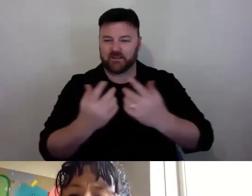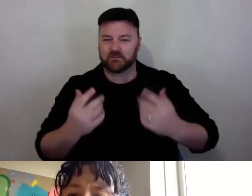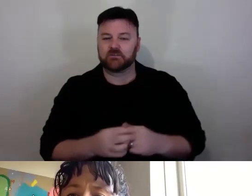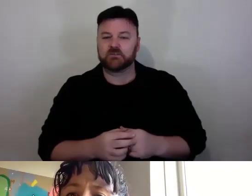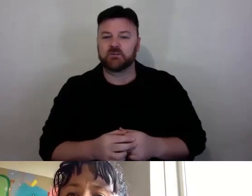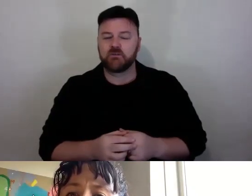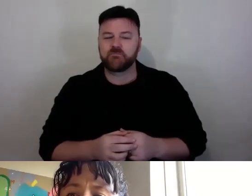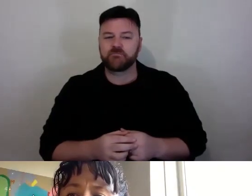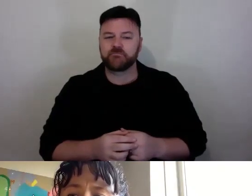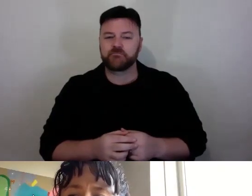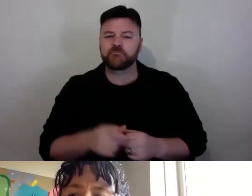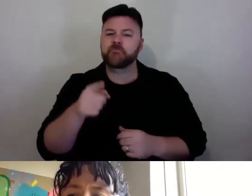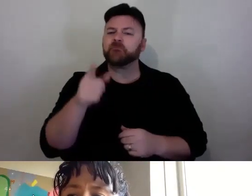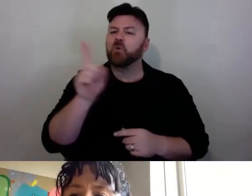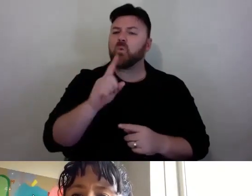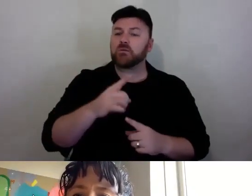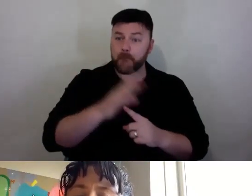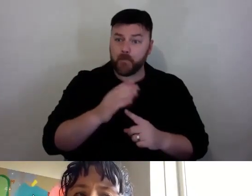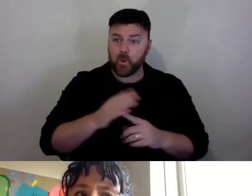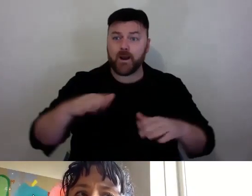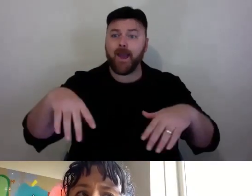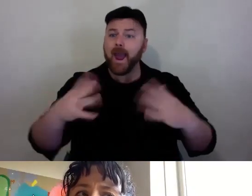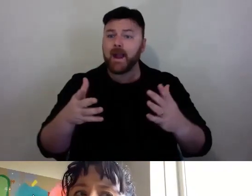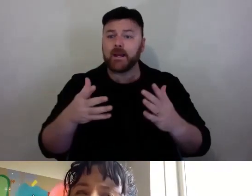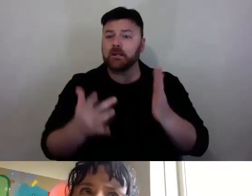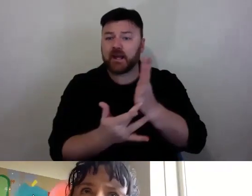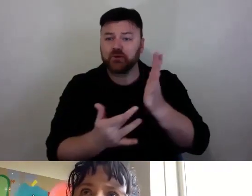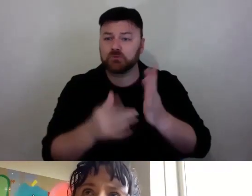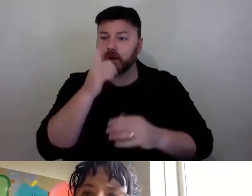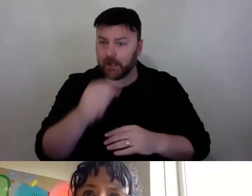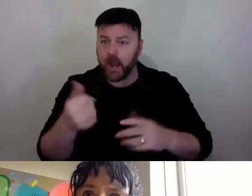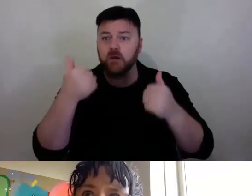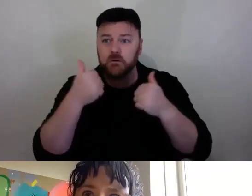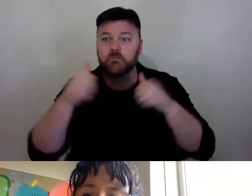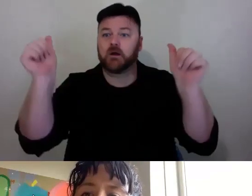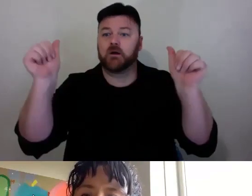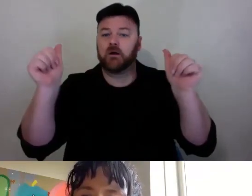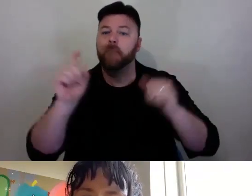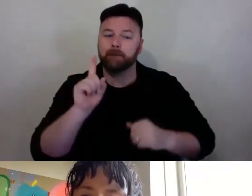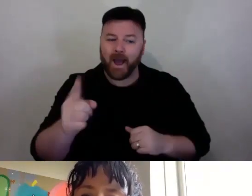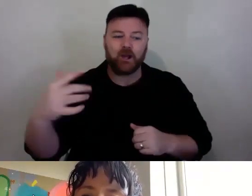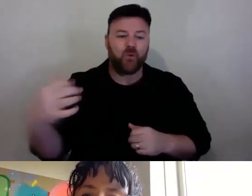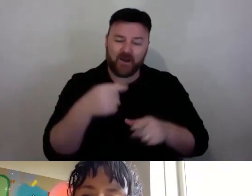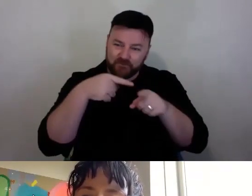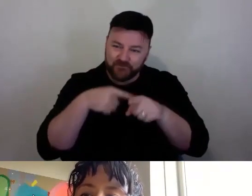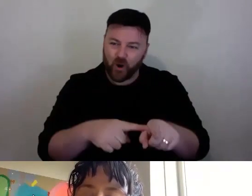I feel like any of them can work. It is like so many things. You have got to have that discipline of everyone